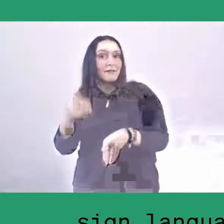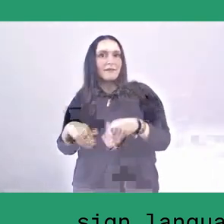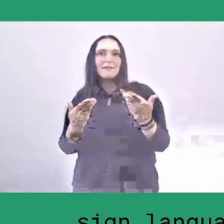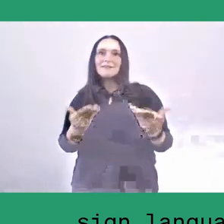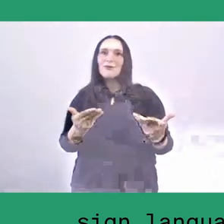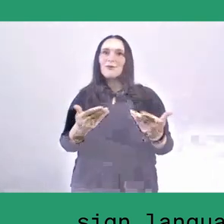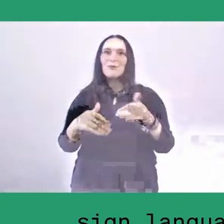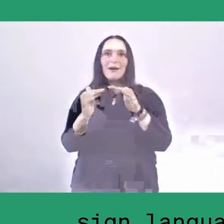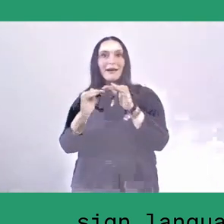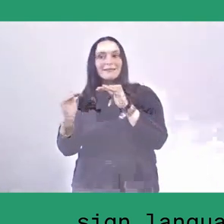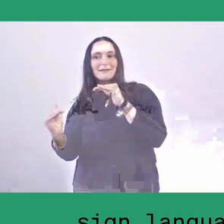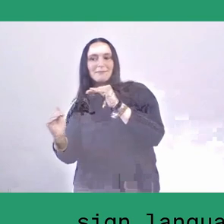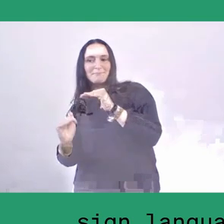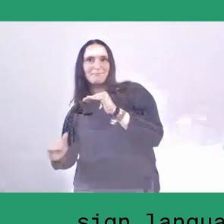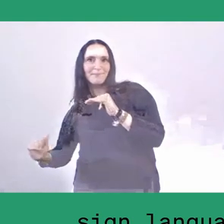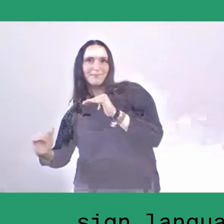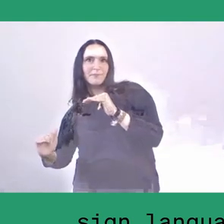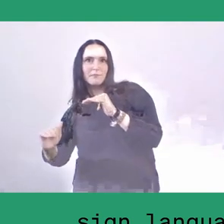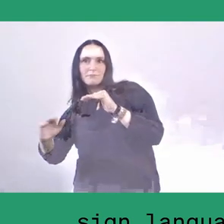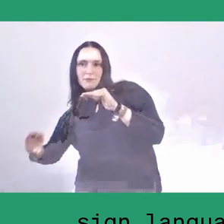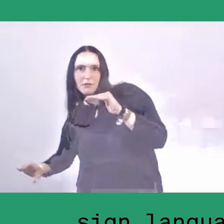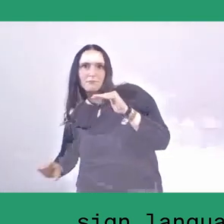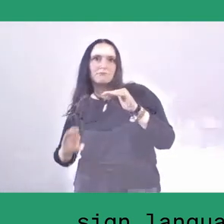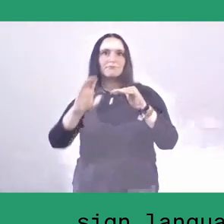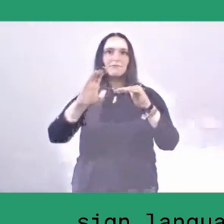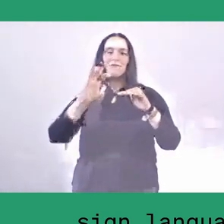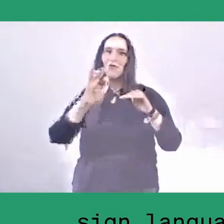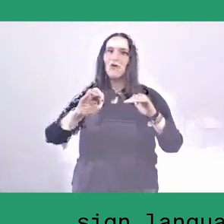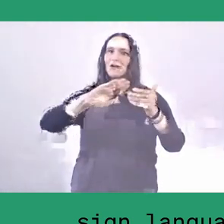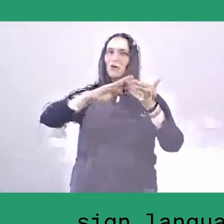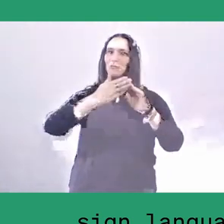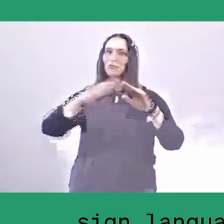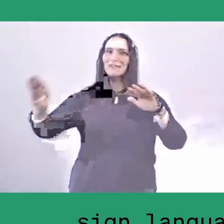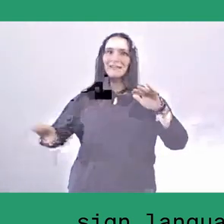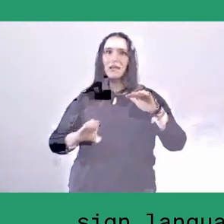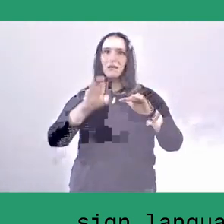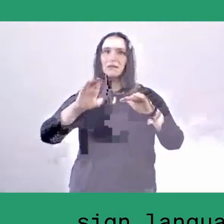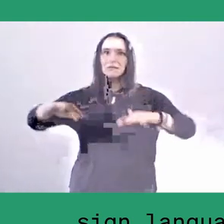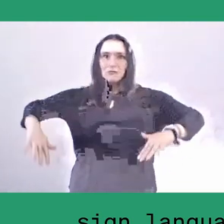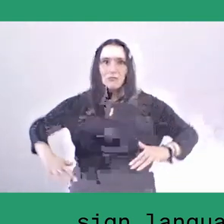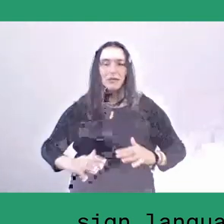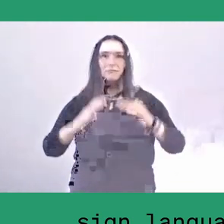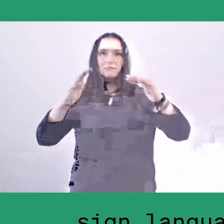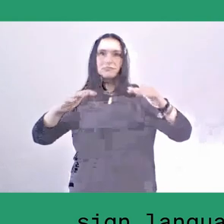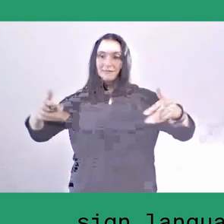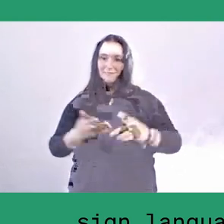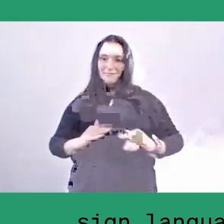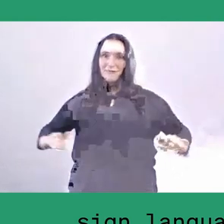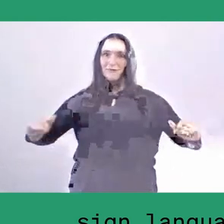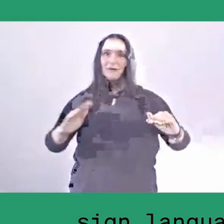So that is one thing that is very important, the bottom-up and participative kind of decision-making.